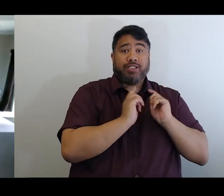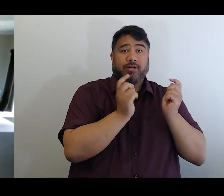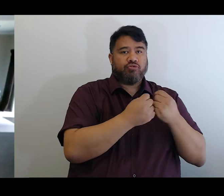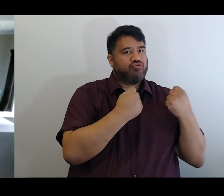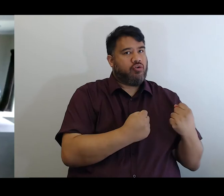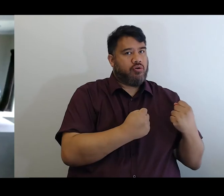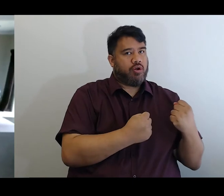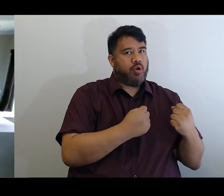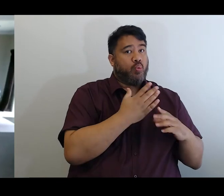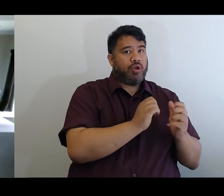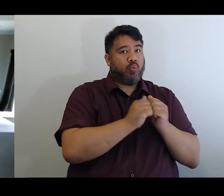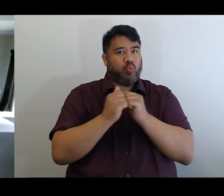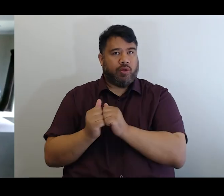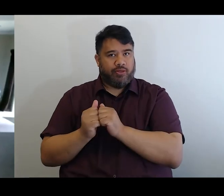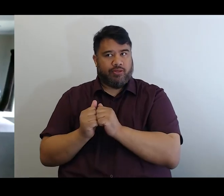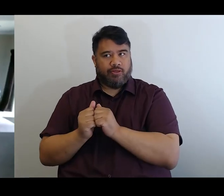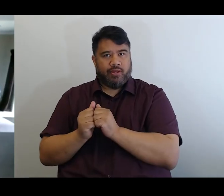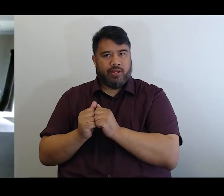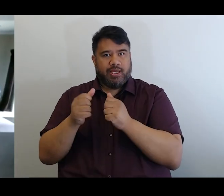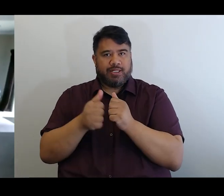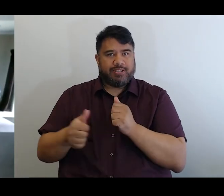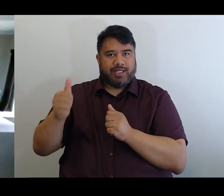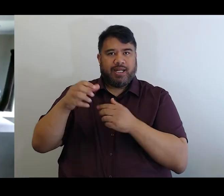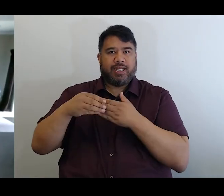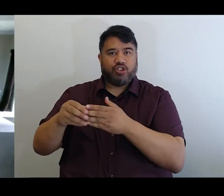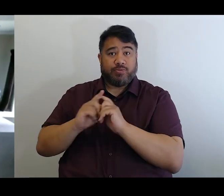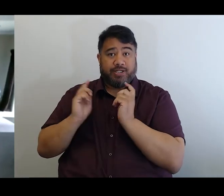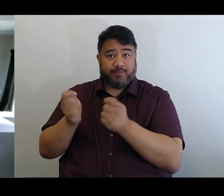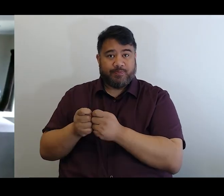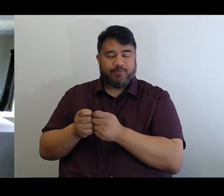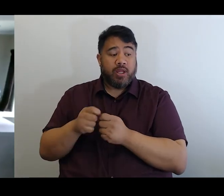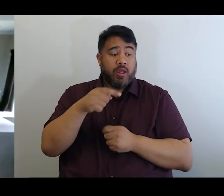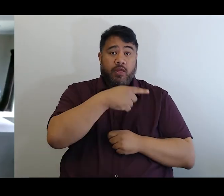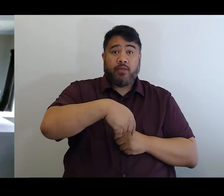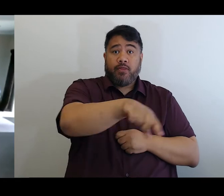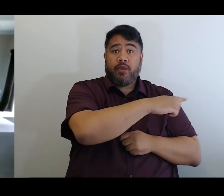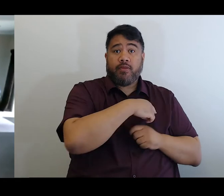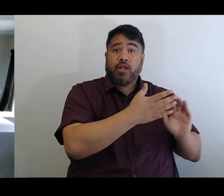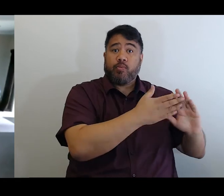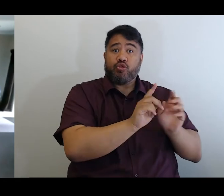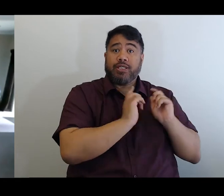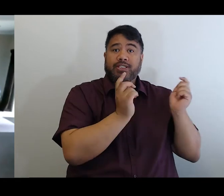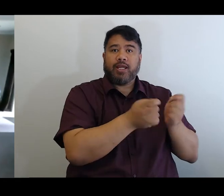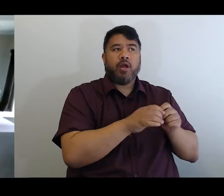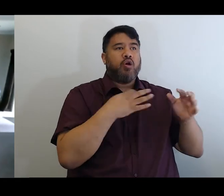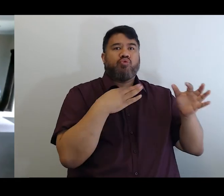And they have a lot of representation from many of the organizations and their networks throughout the country as well.